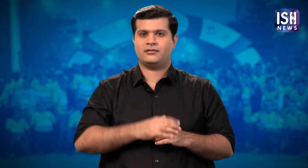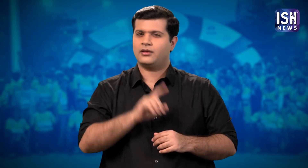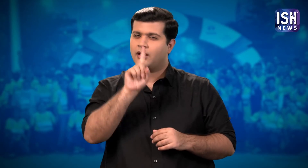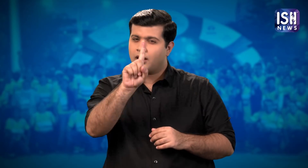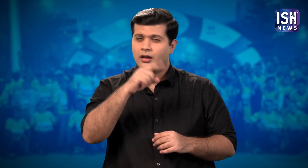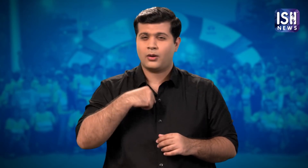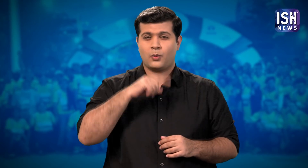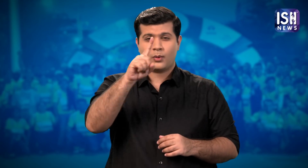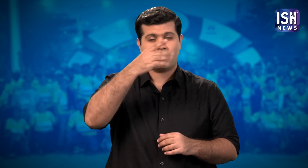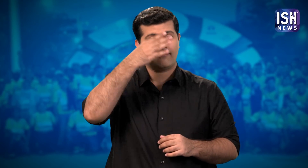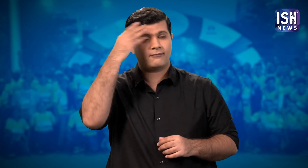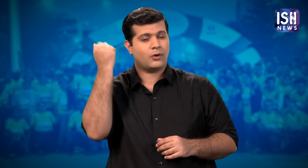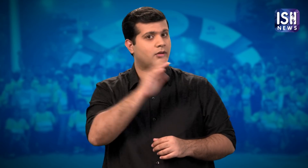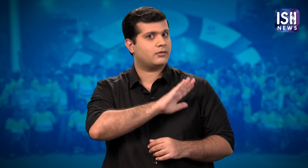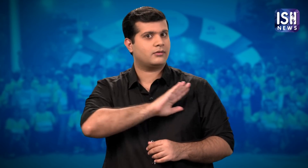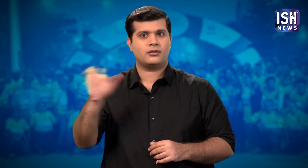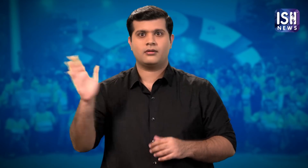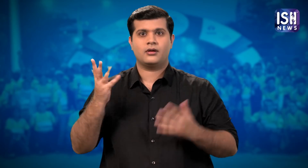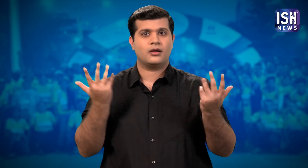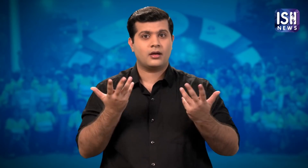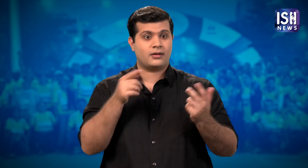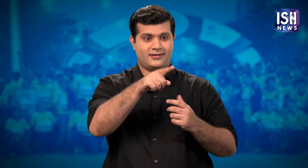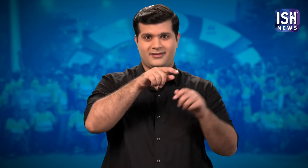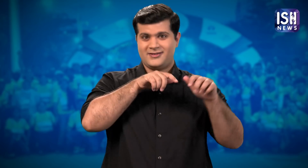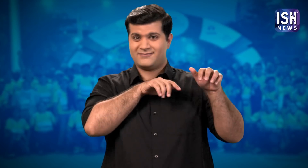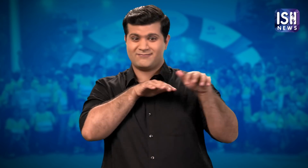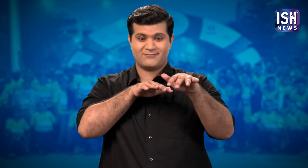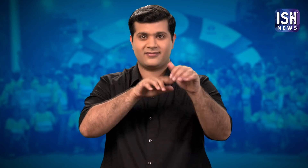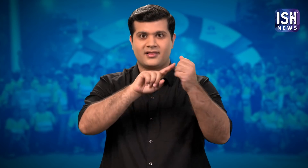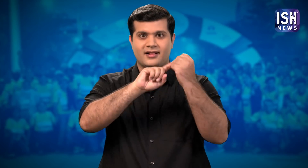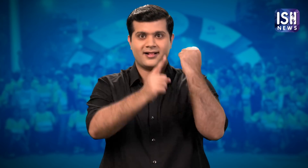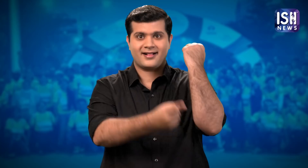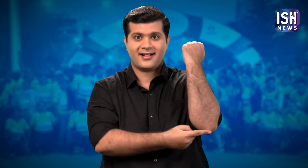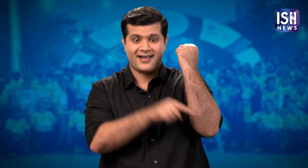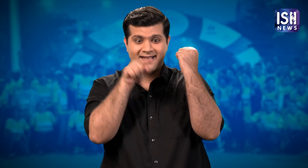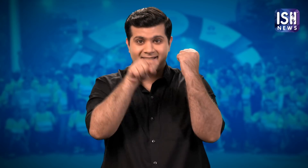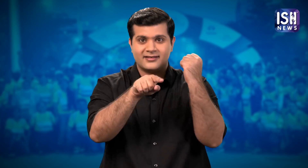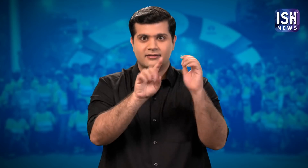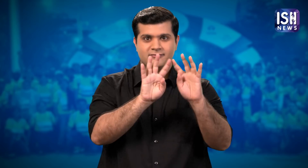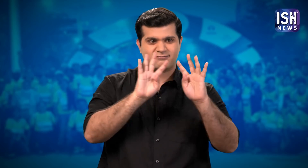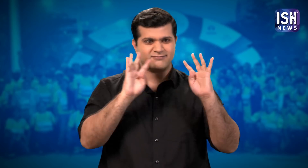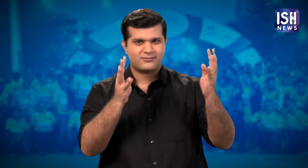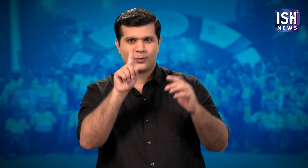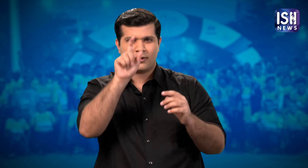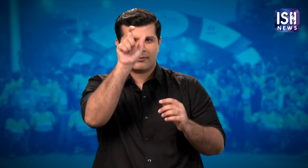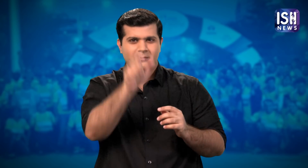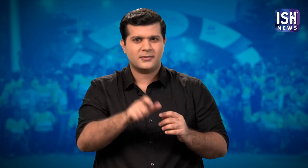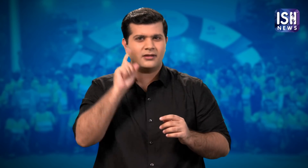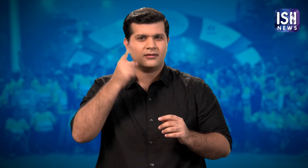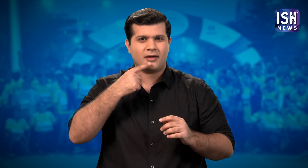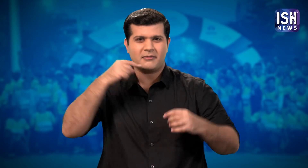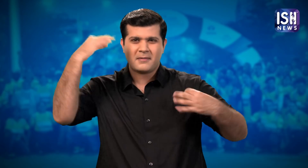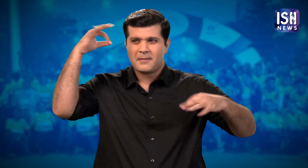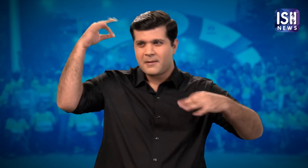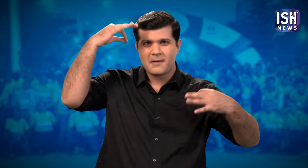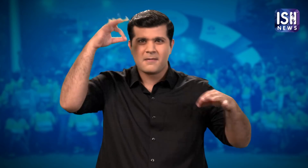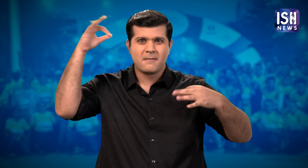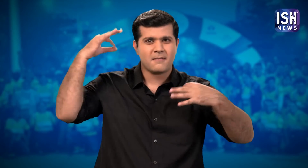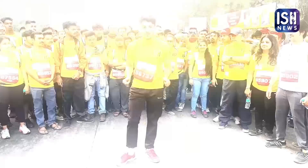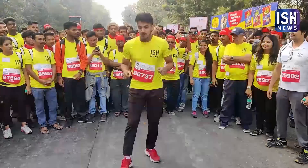However, there is one thing I'll never forget. Towards the end of the marathon, amidst a huge crowd one Deaf person danced very well!